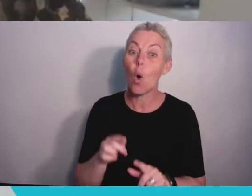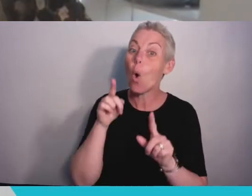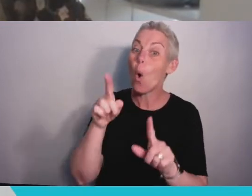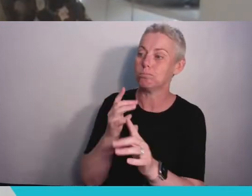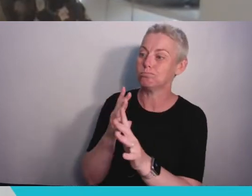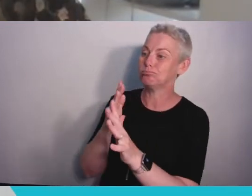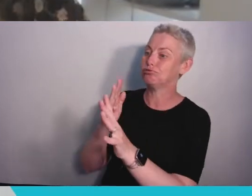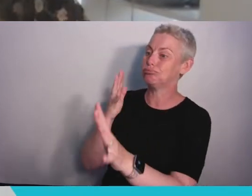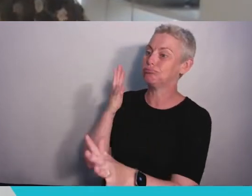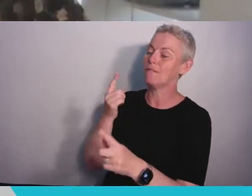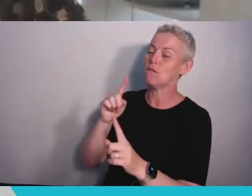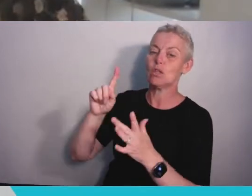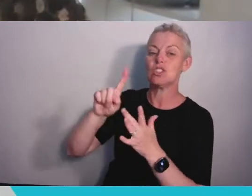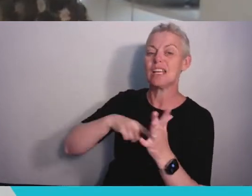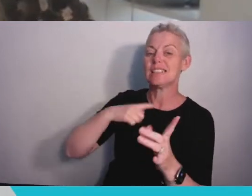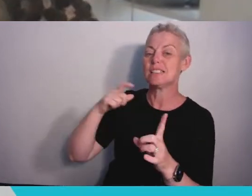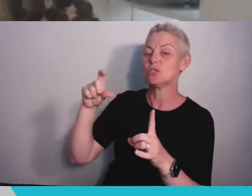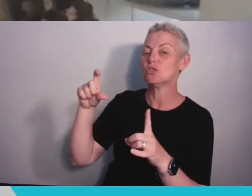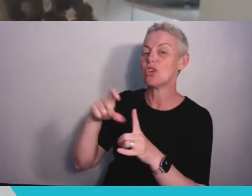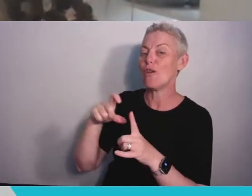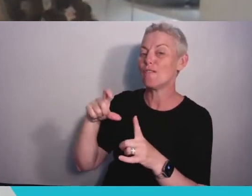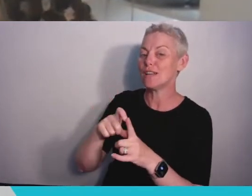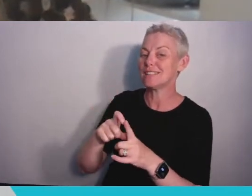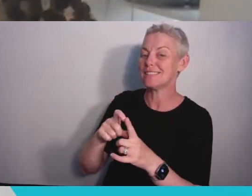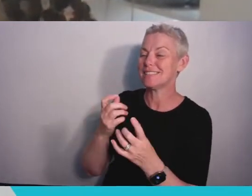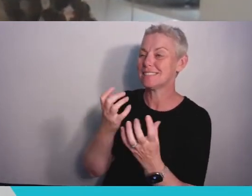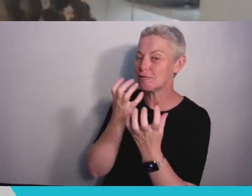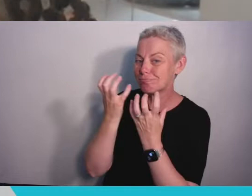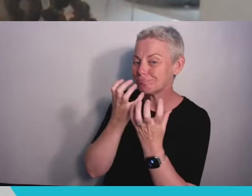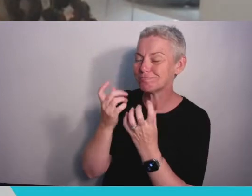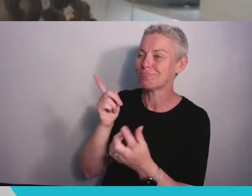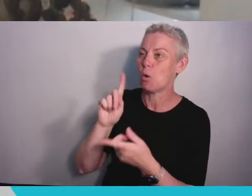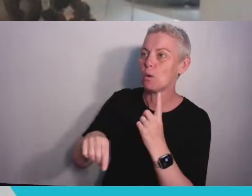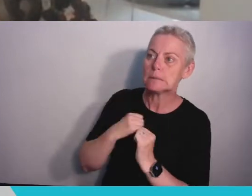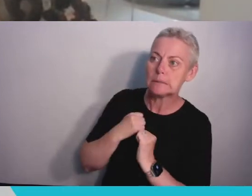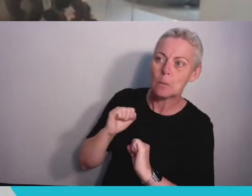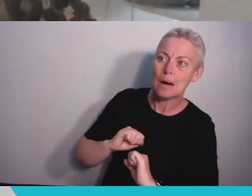night, or taking your allotted break from the library to sunbathe outside, or going